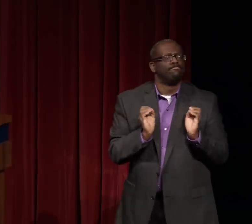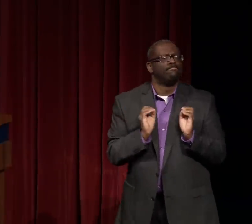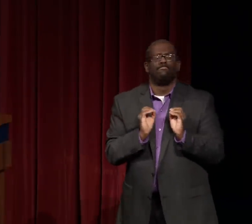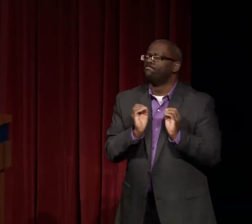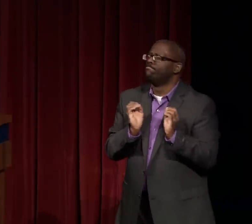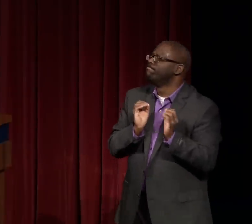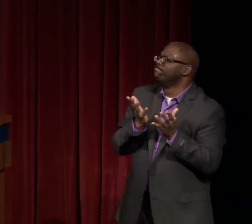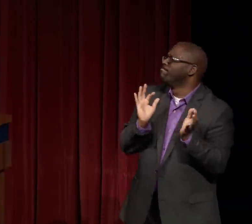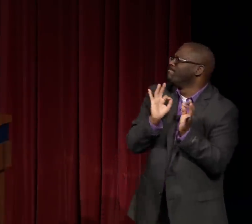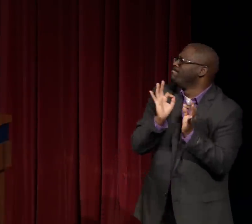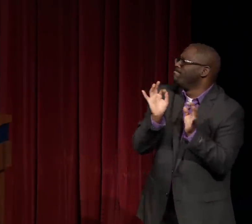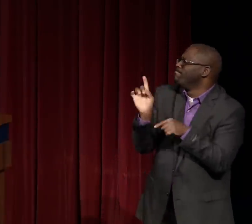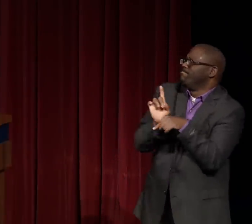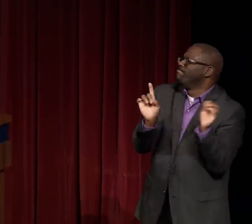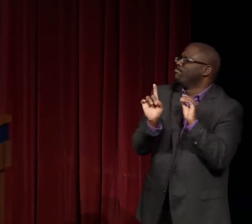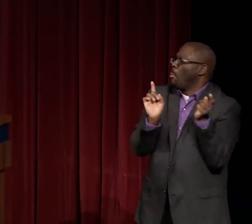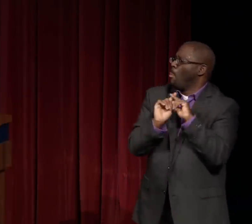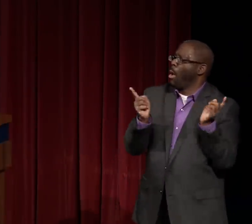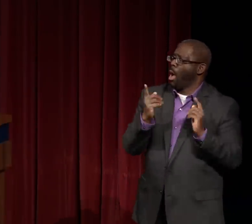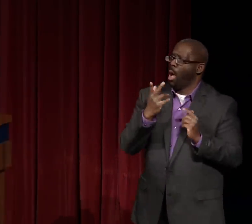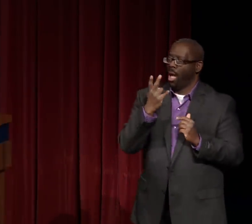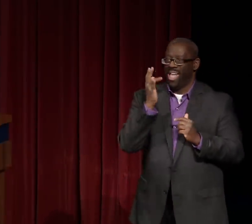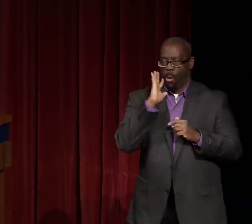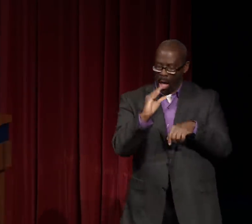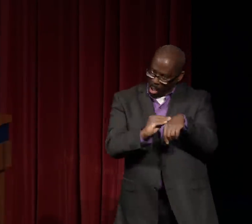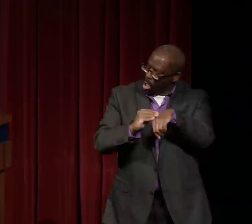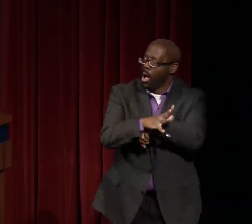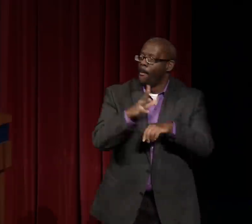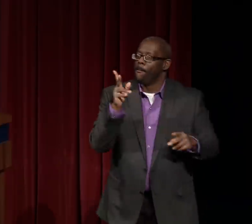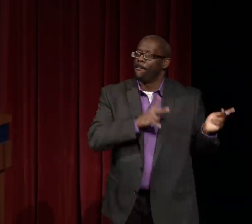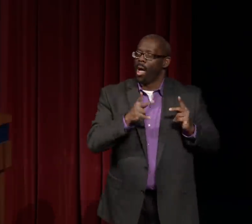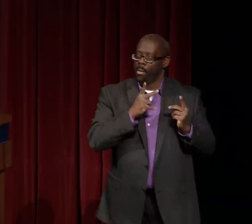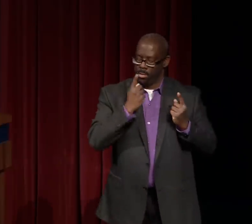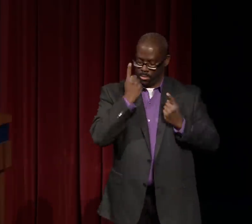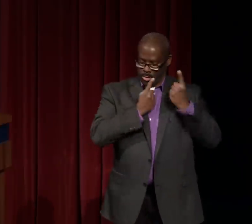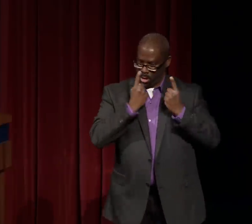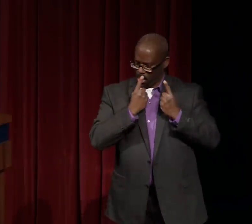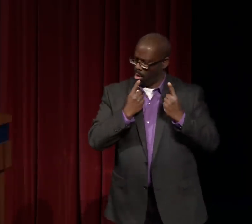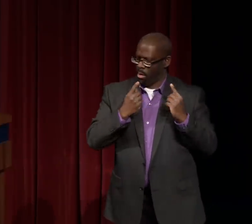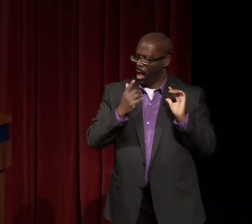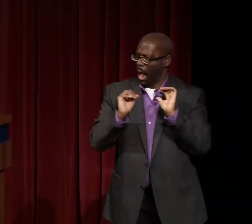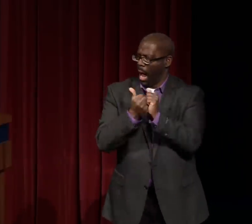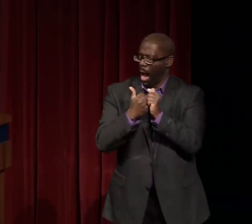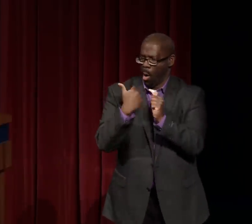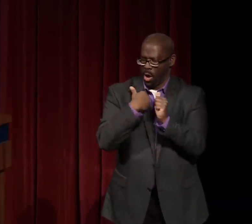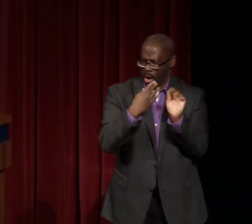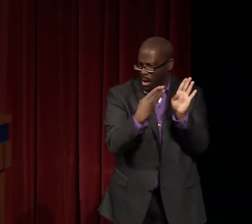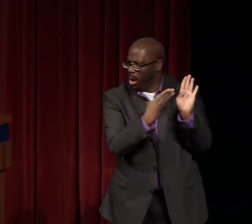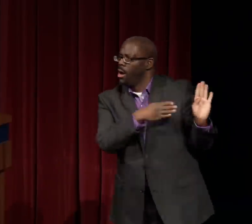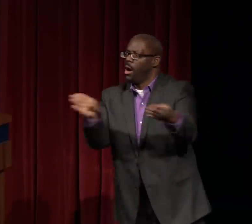And how role models changed my life. And you may think it's just one little event